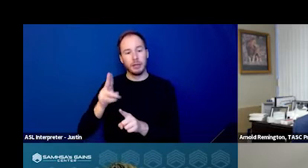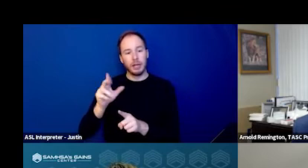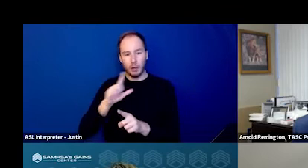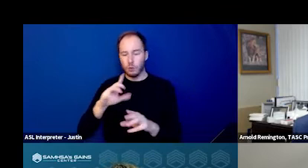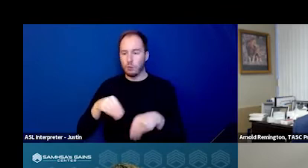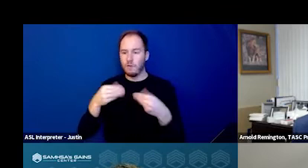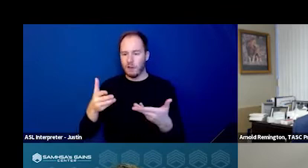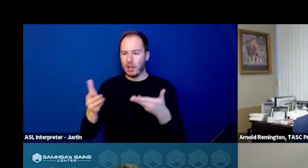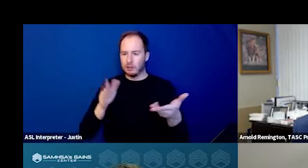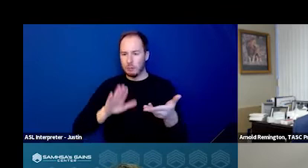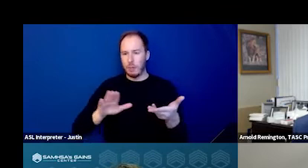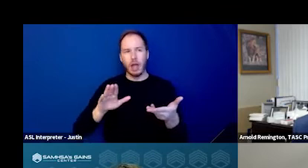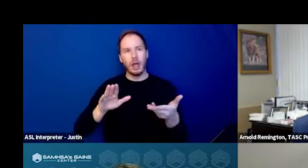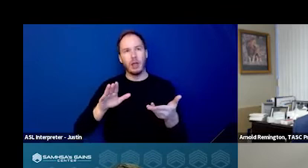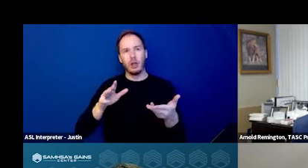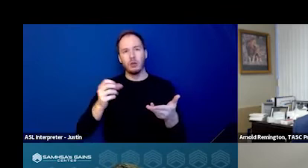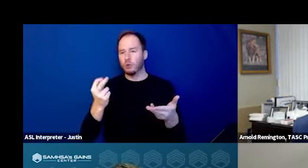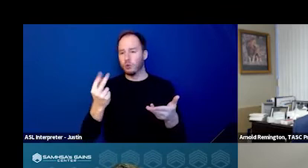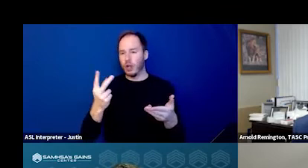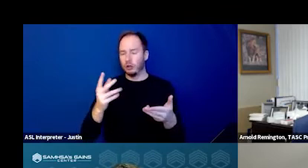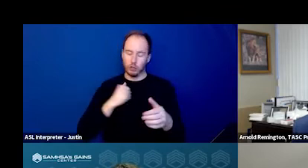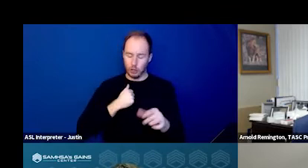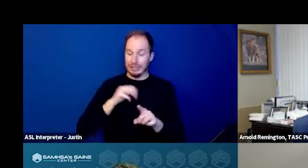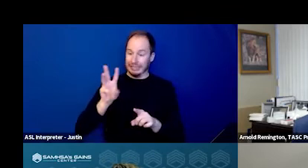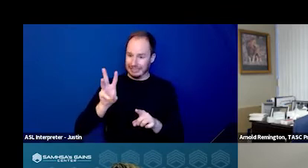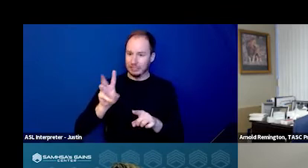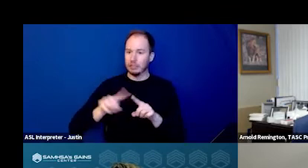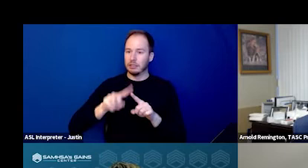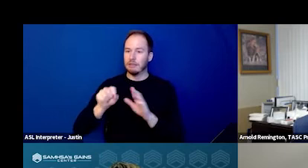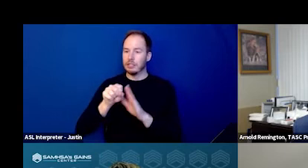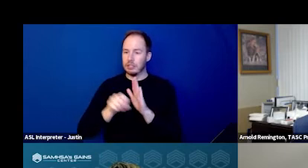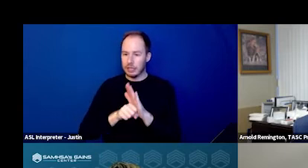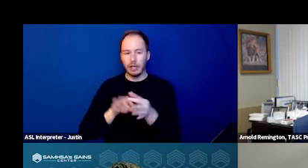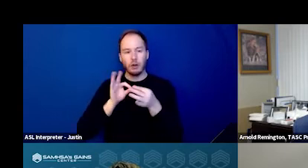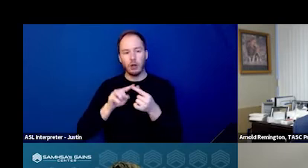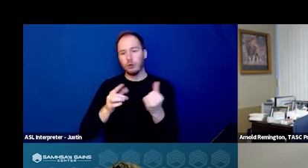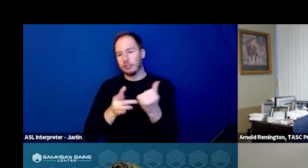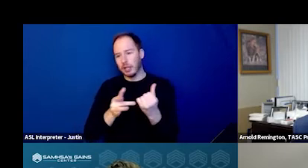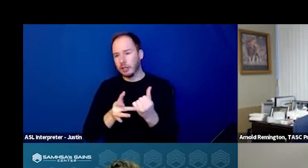in about a half a dozen states, and that consists of technology that I'll talk about